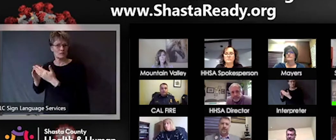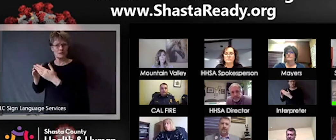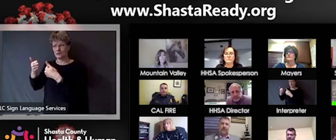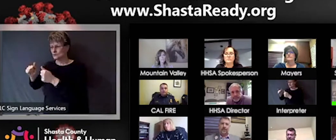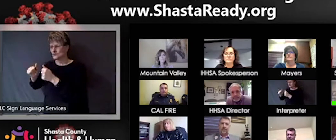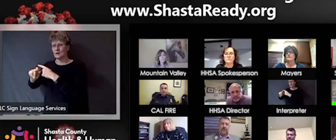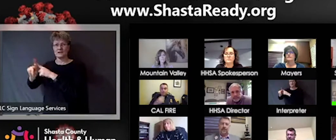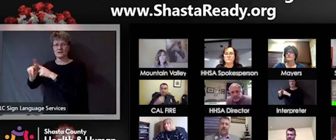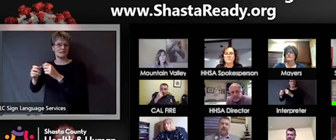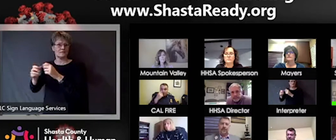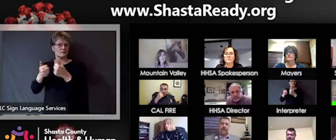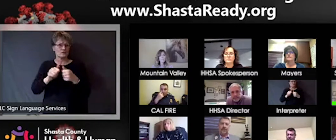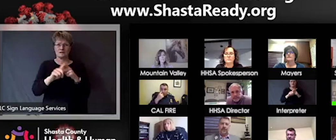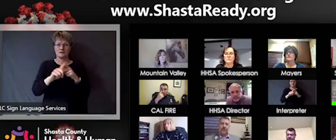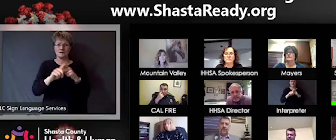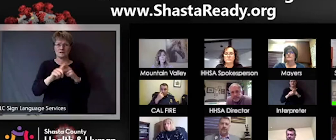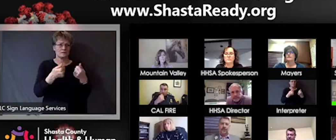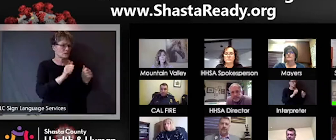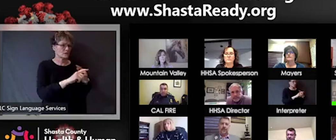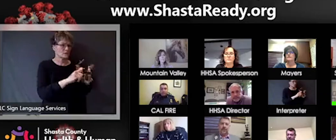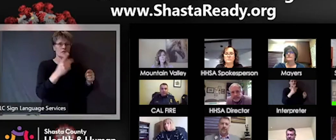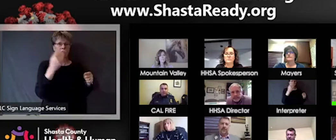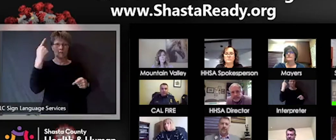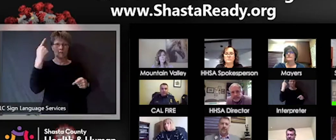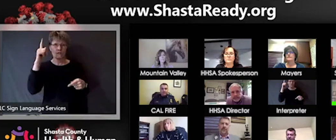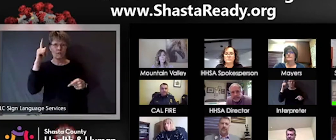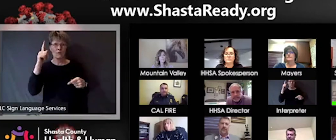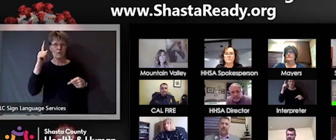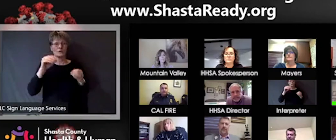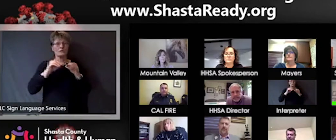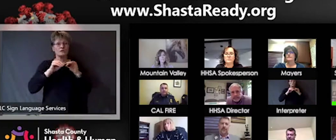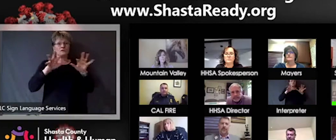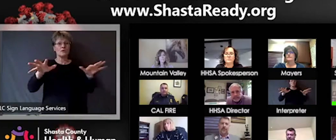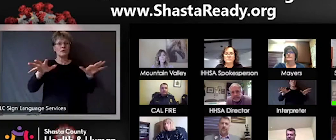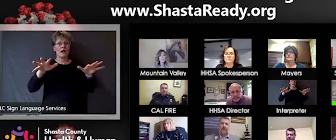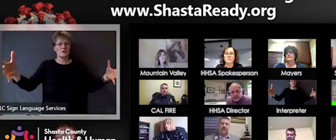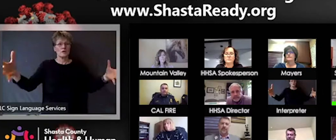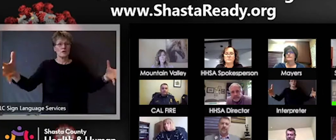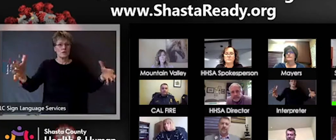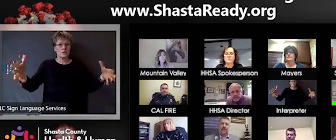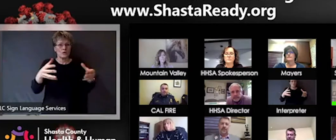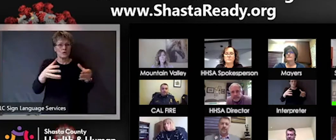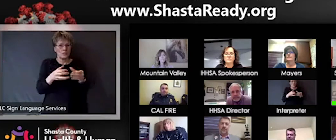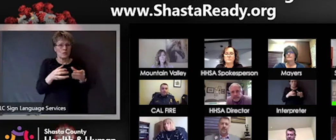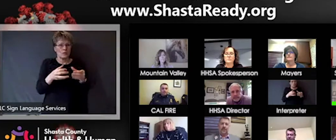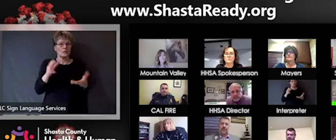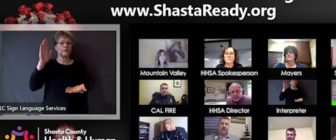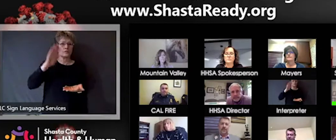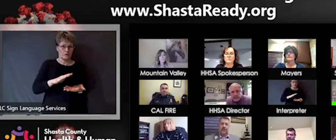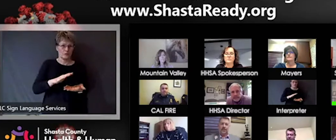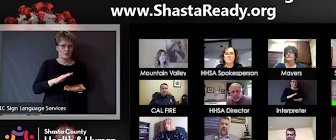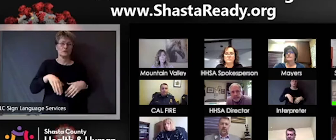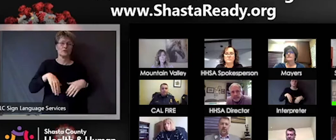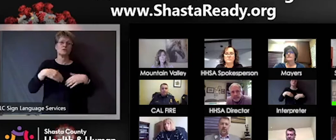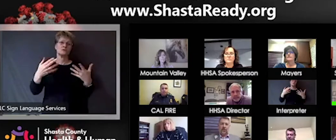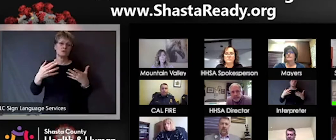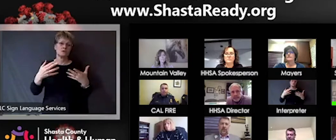spread and so that's what's happening and that's that was the feeling in those communities that have implemented those orders or others are feeling like